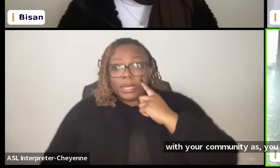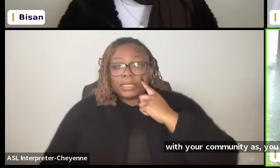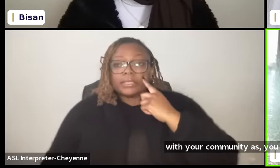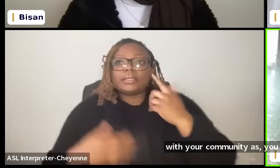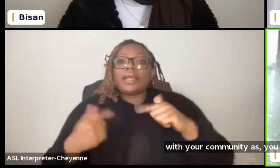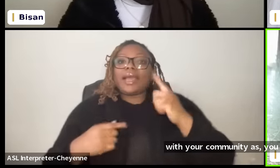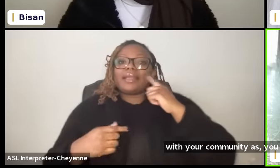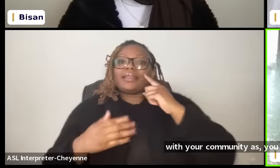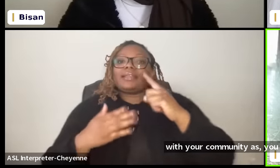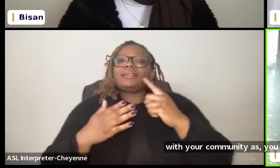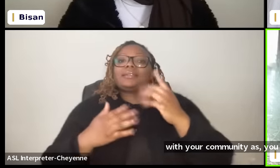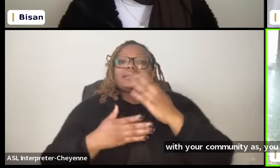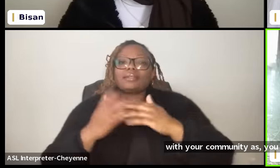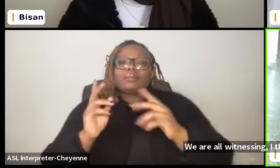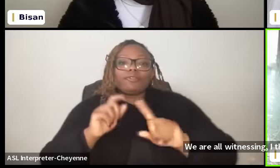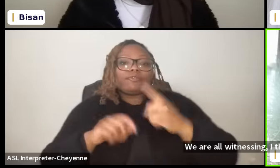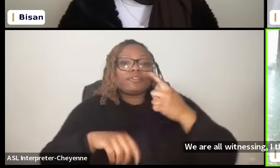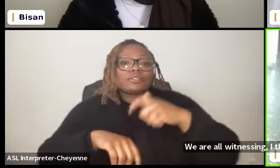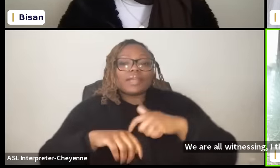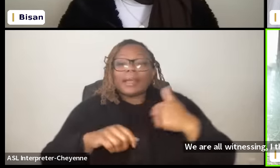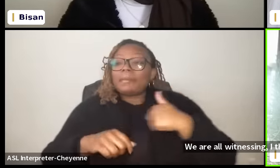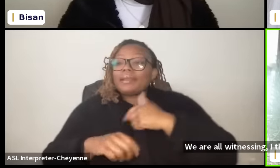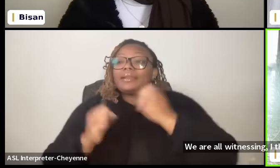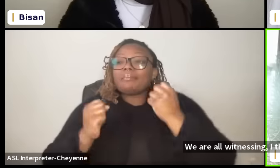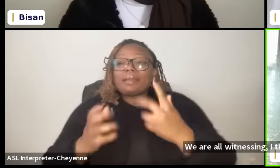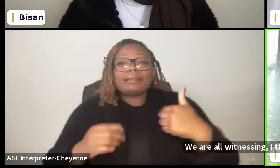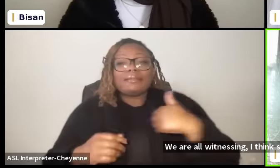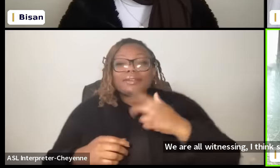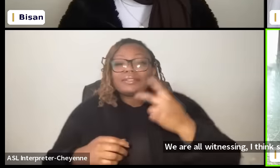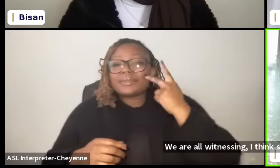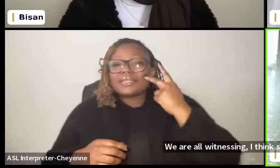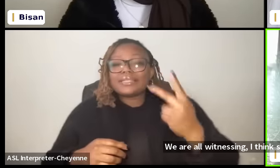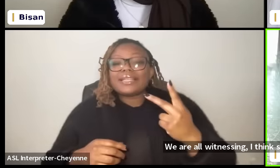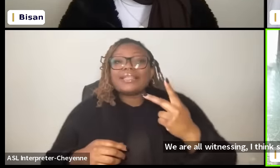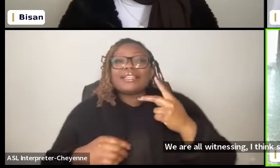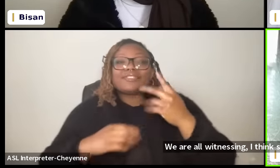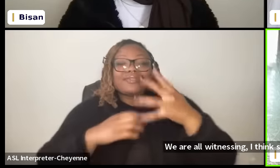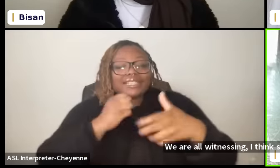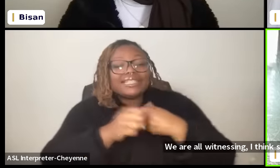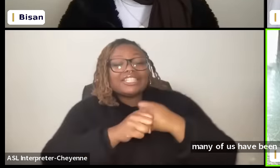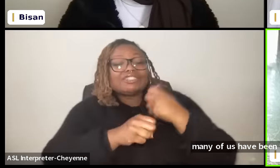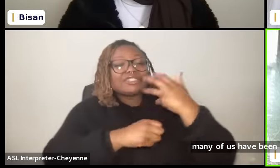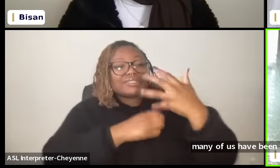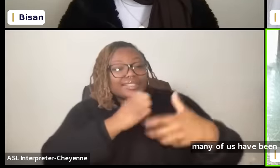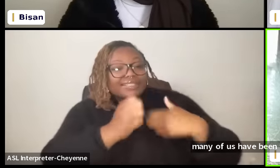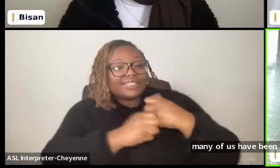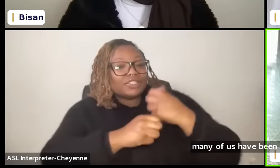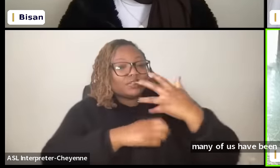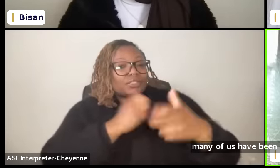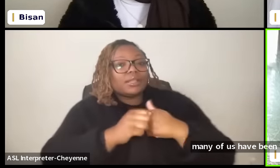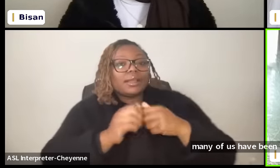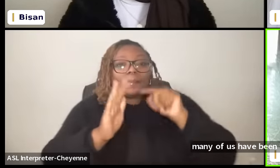time many of us have been witnessing this you know for decades the genocide that's happening